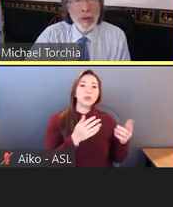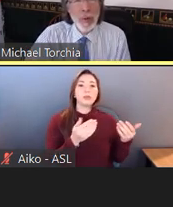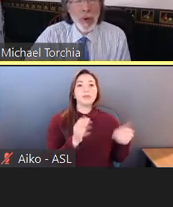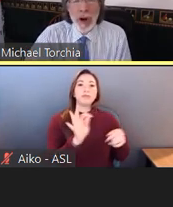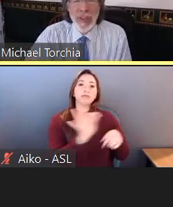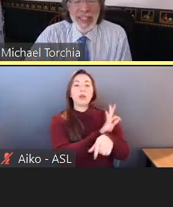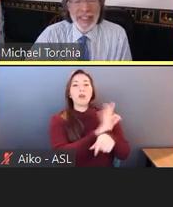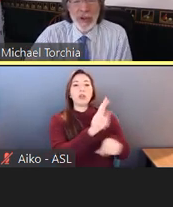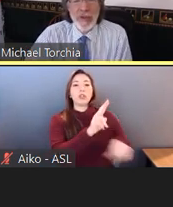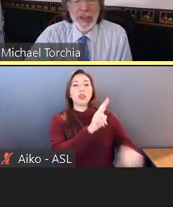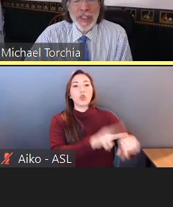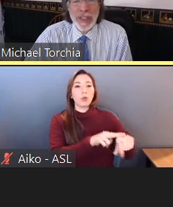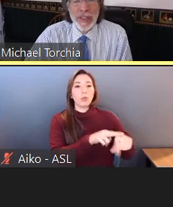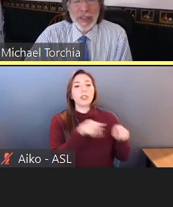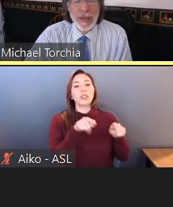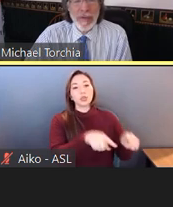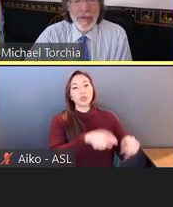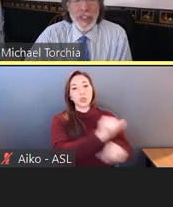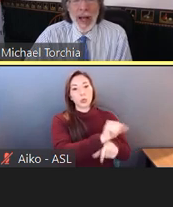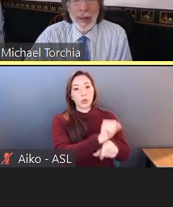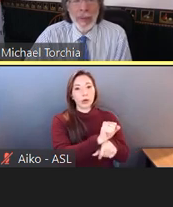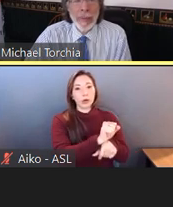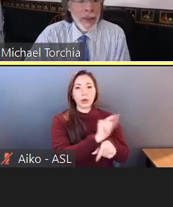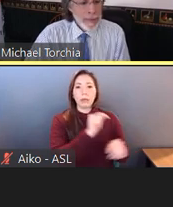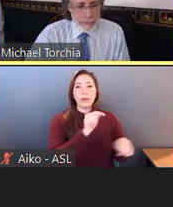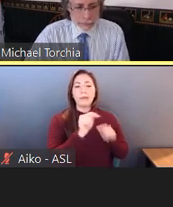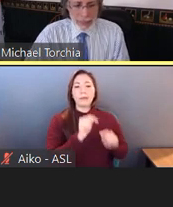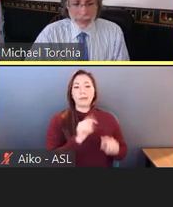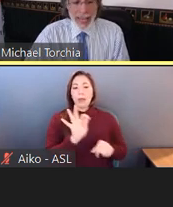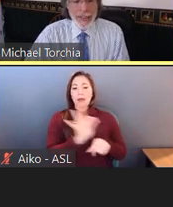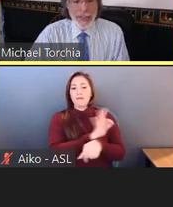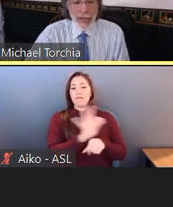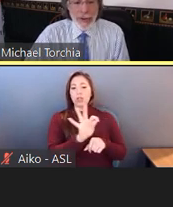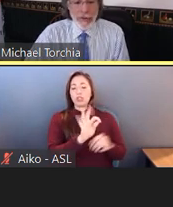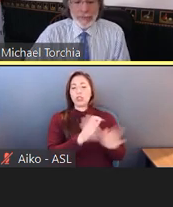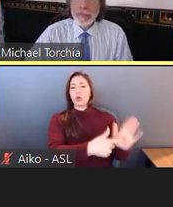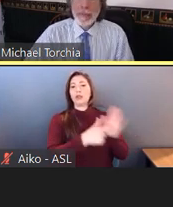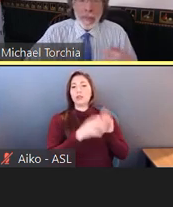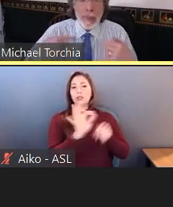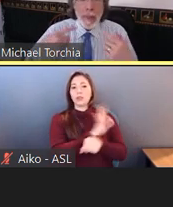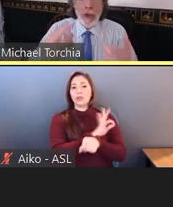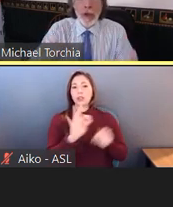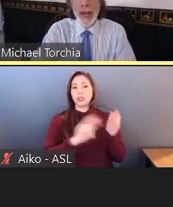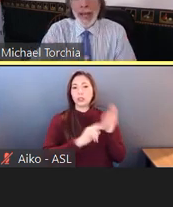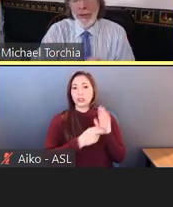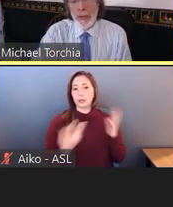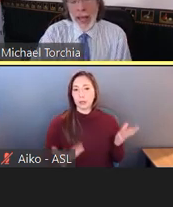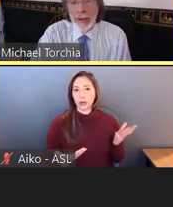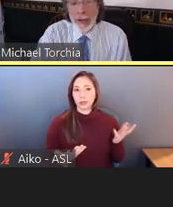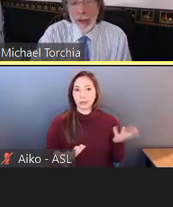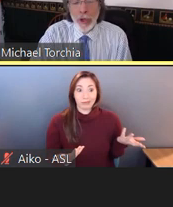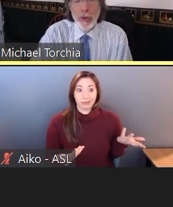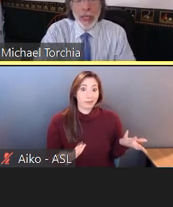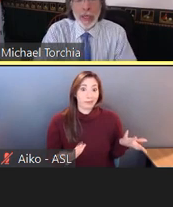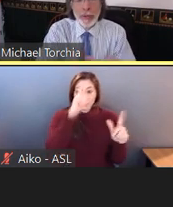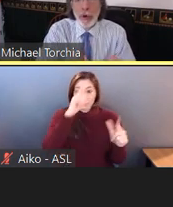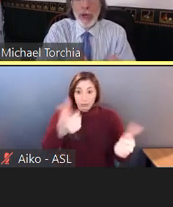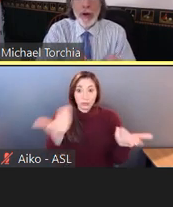what are the essential functions of the job? The answer is you answer that-- you the employer.